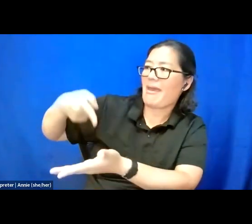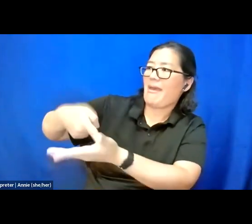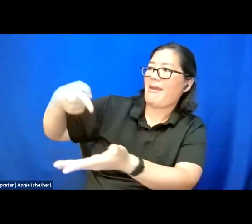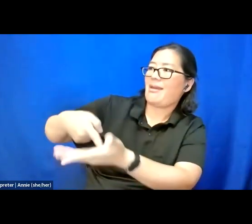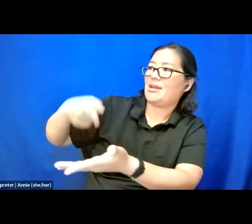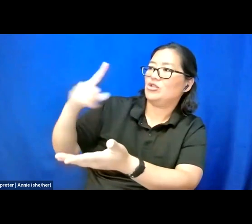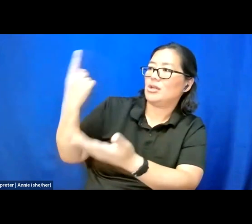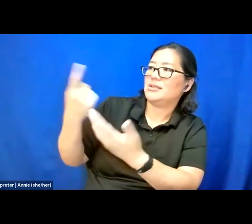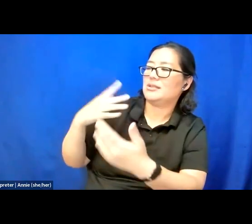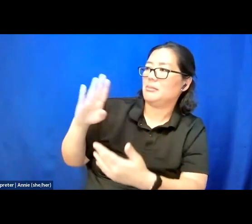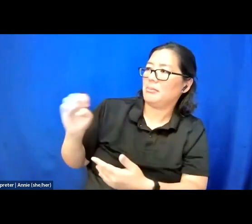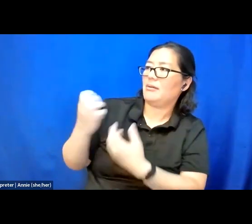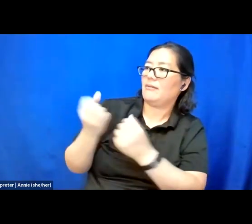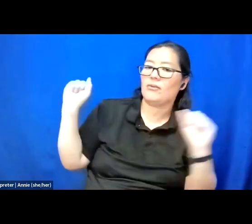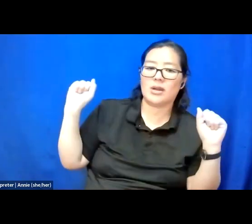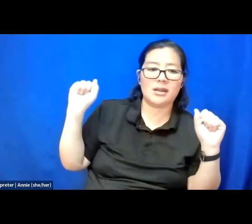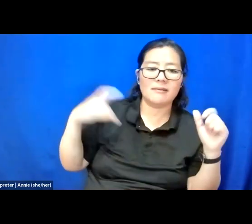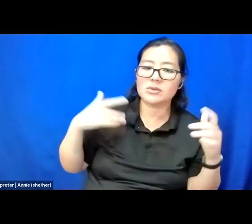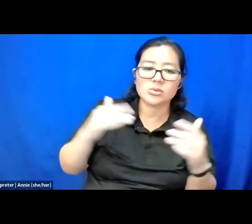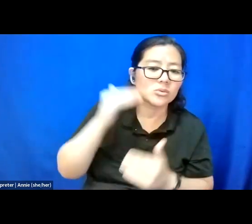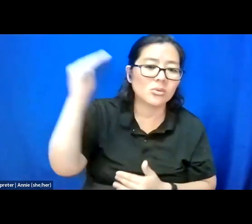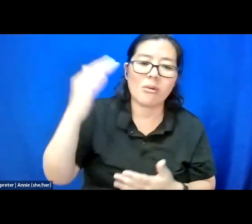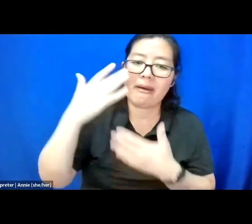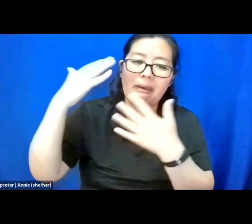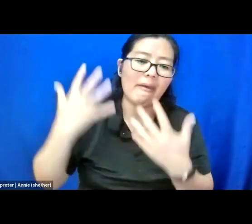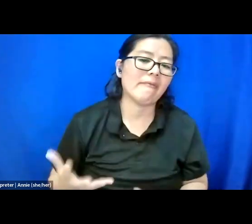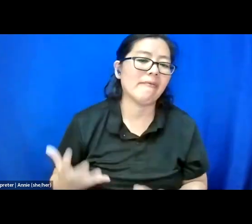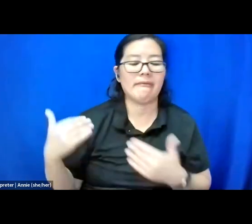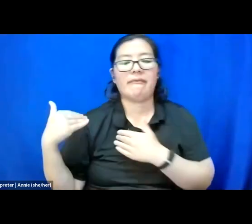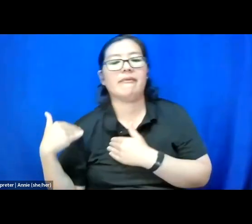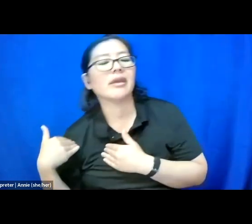It feels too heavy.